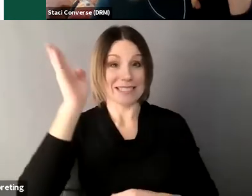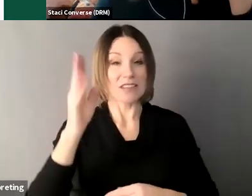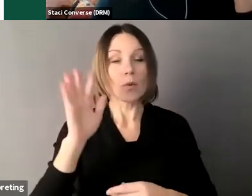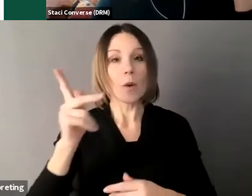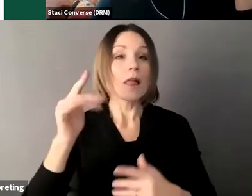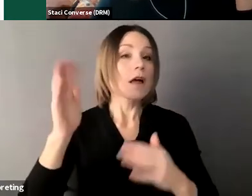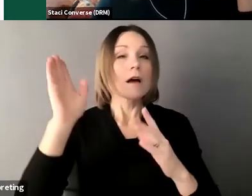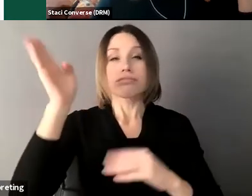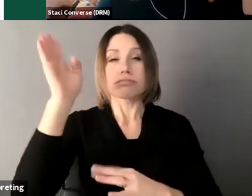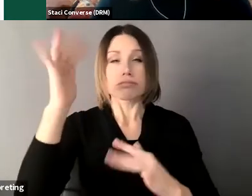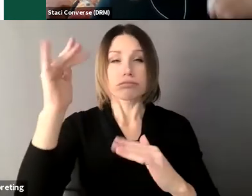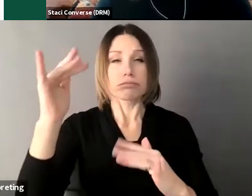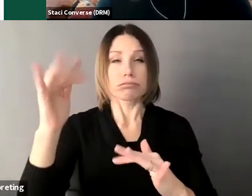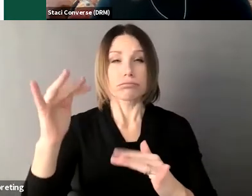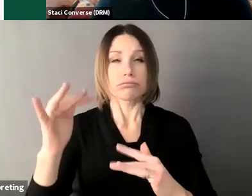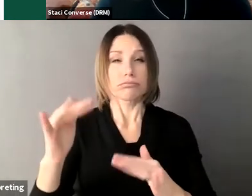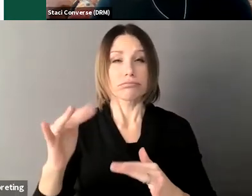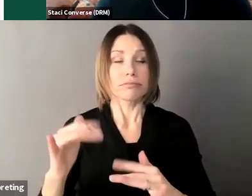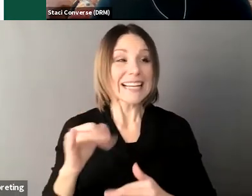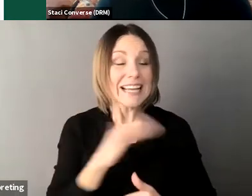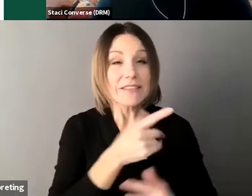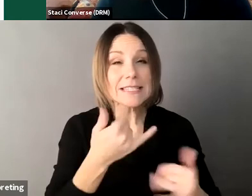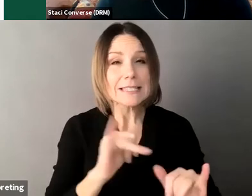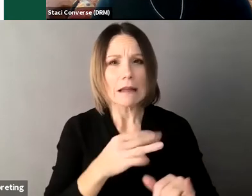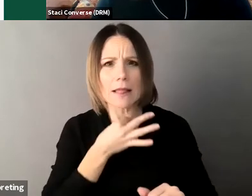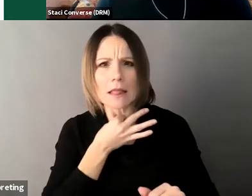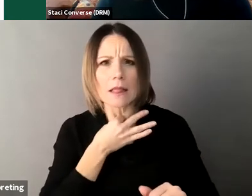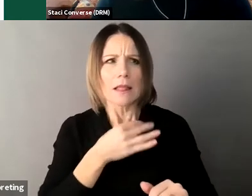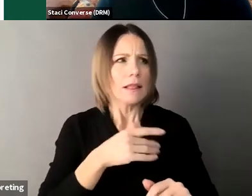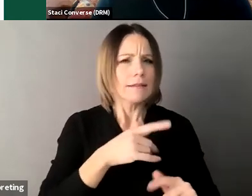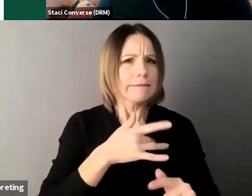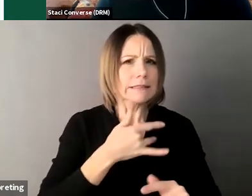if we don't answer it by then we can um we can answer questions at the end